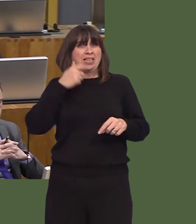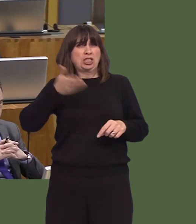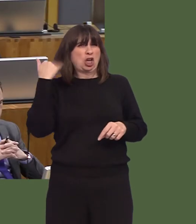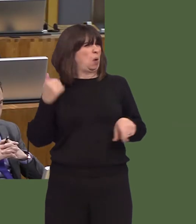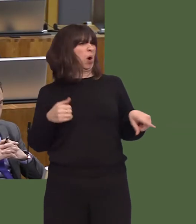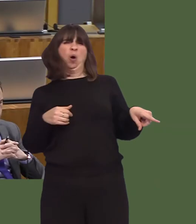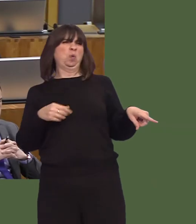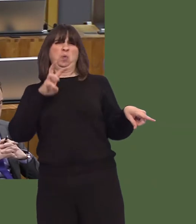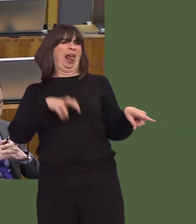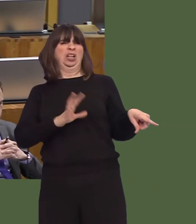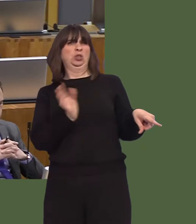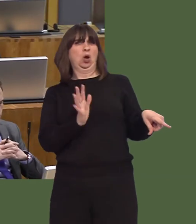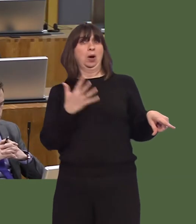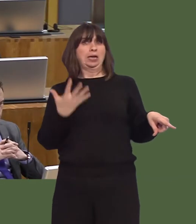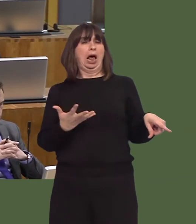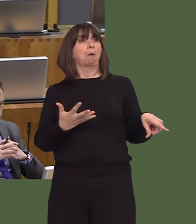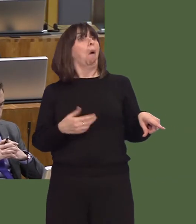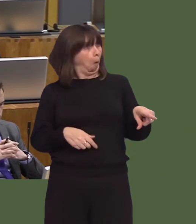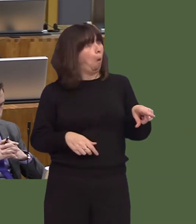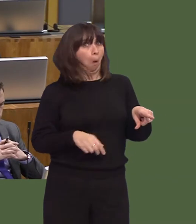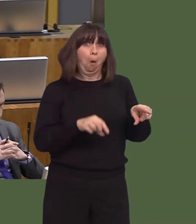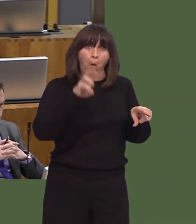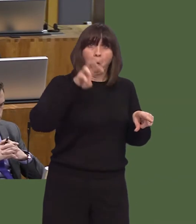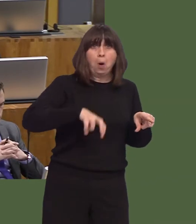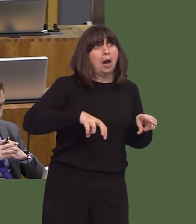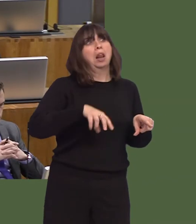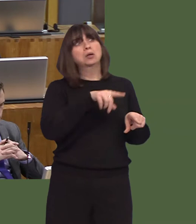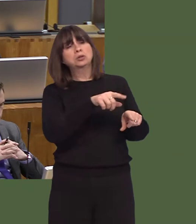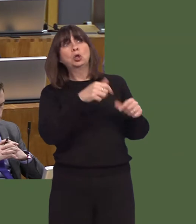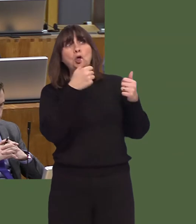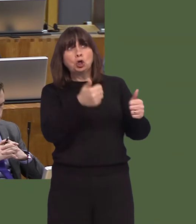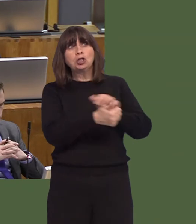They wouldn't have seen Wales as a place where they could get the skilled, well-paid workforce that they require.